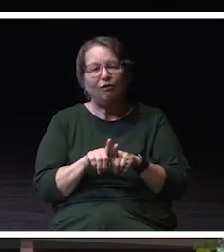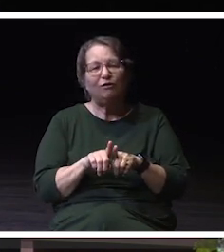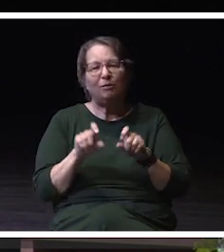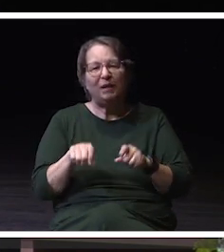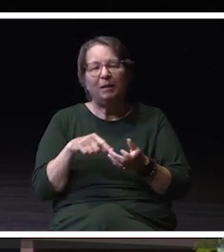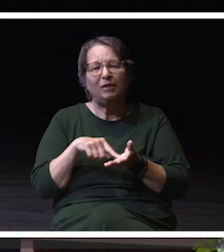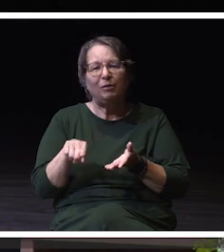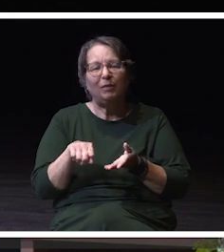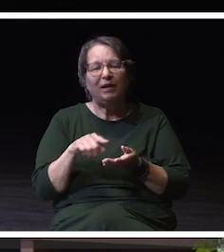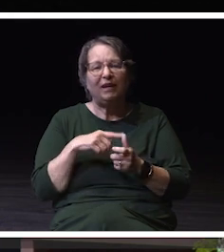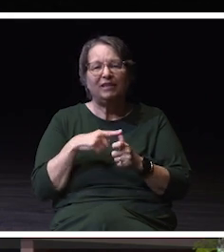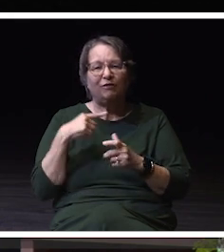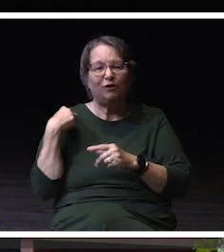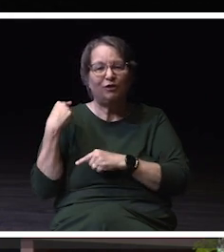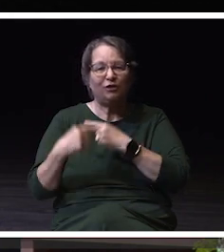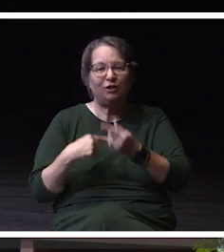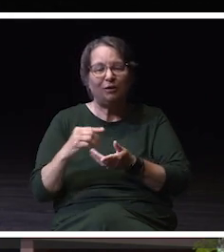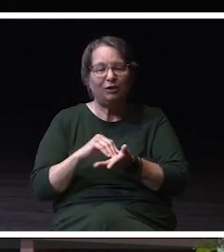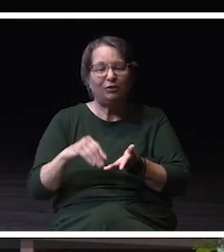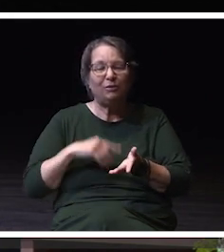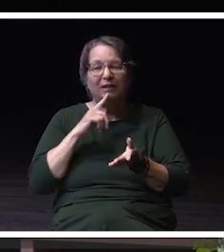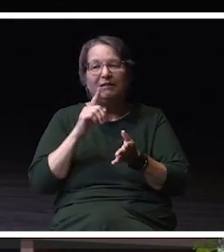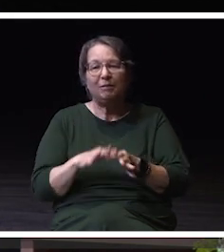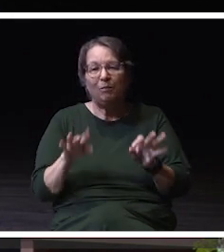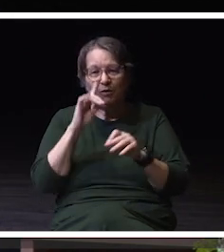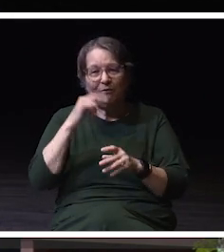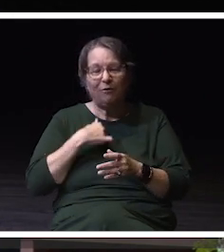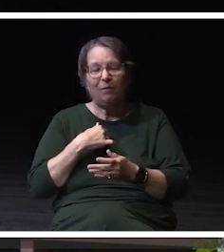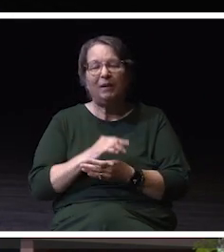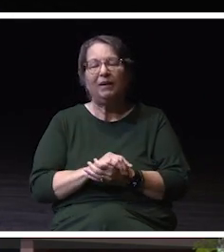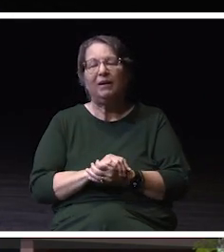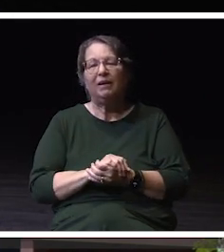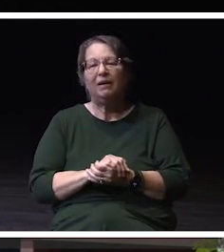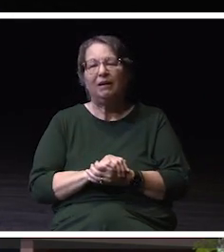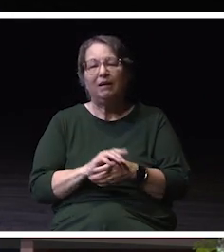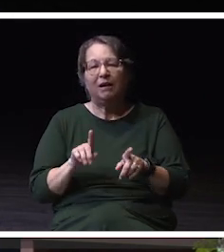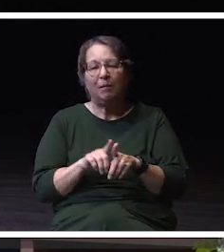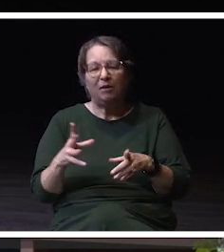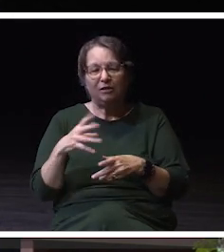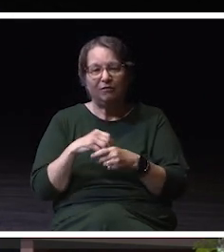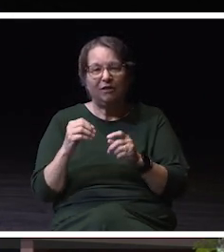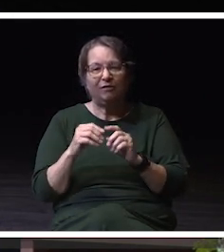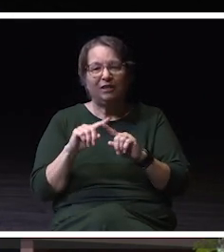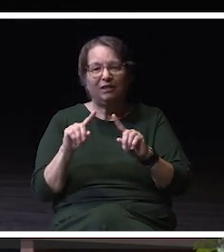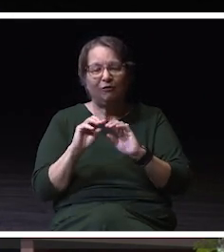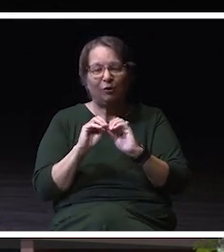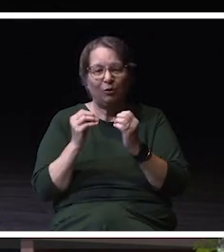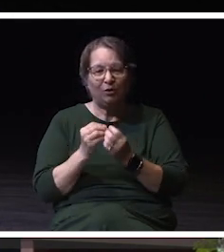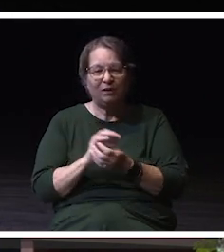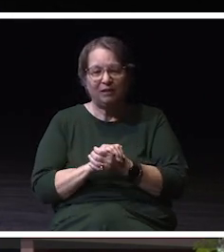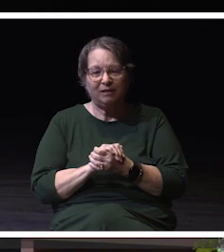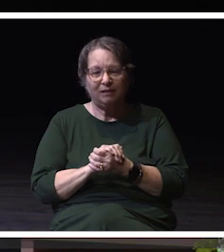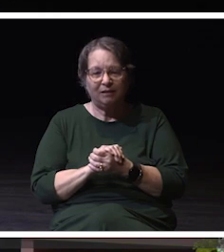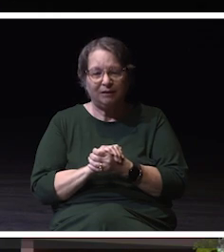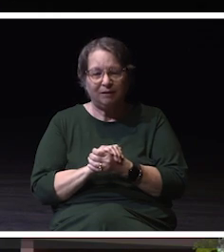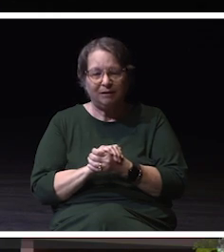That's very important to me. I'm also involved in organizations such as Lambda Alpha Upsilon Fraternity Incorporated.